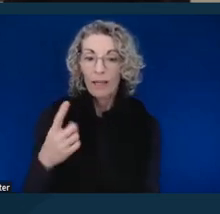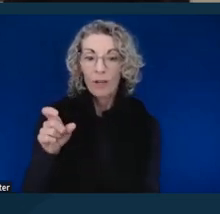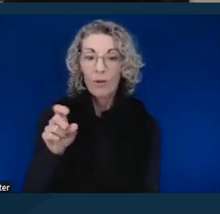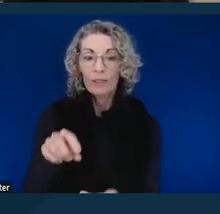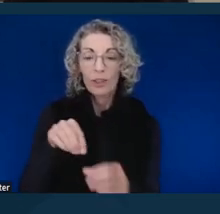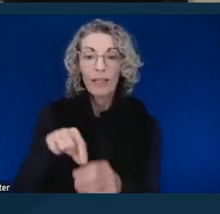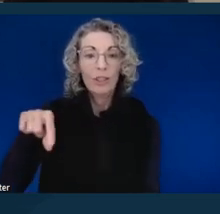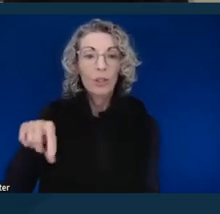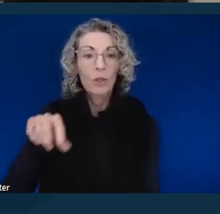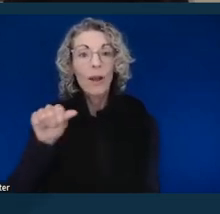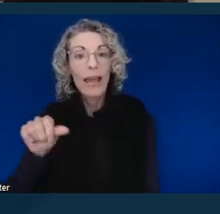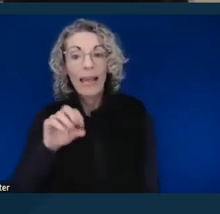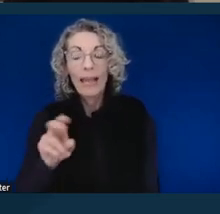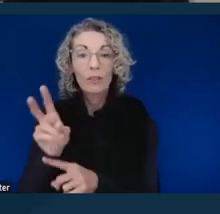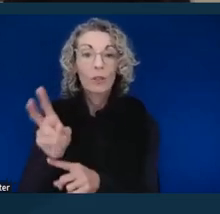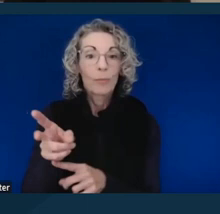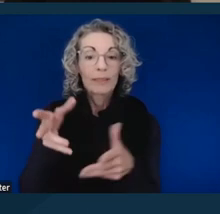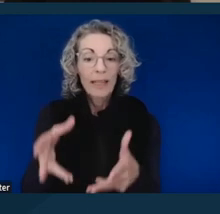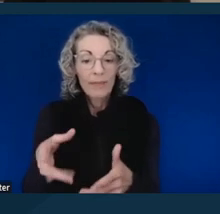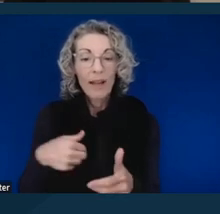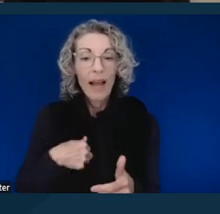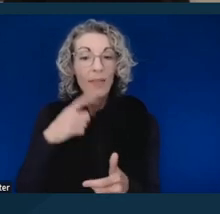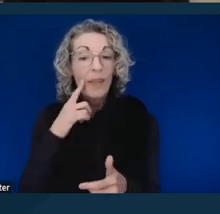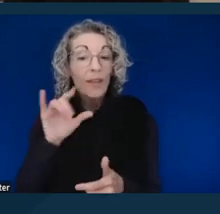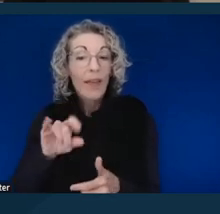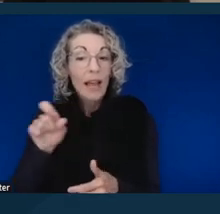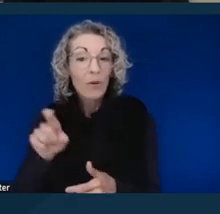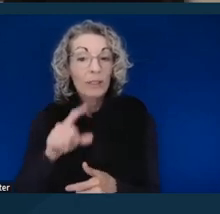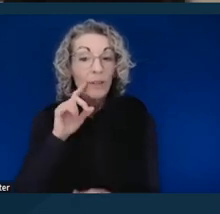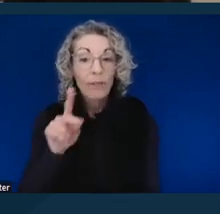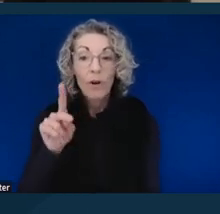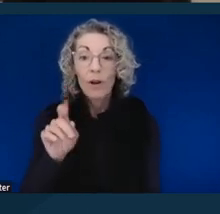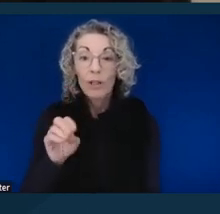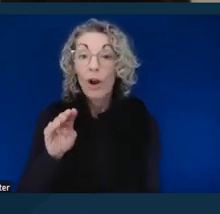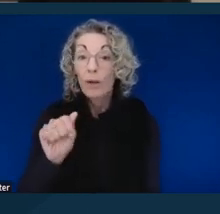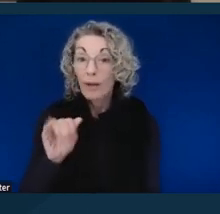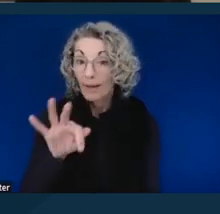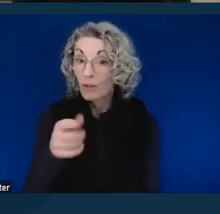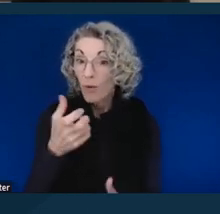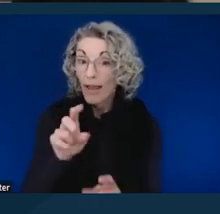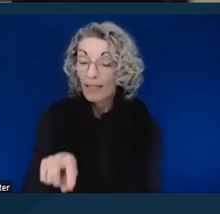So this is a question, I think, for Karma, if you want to address it. The question is,